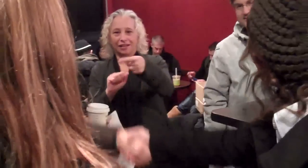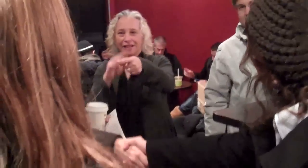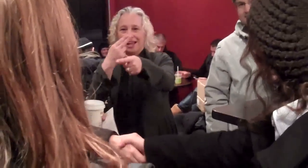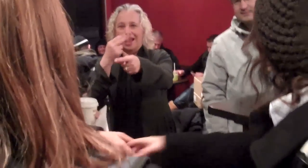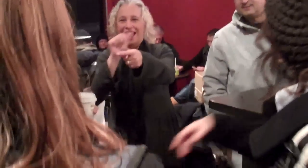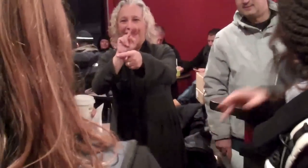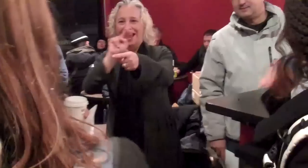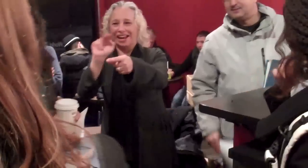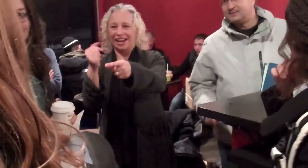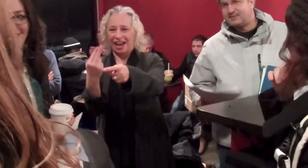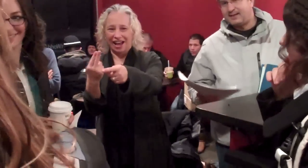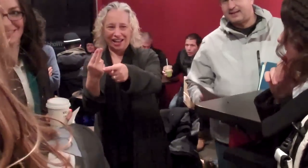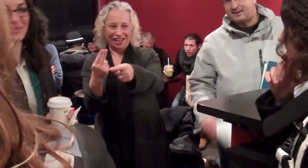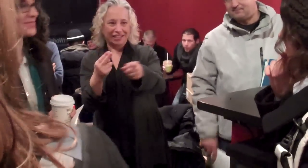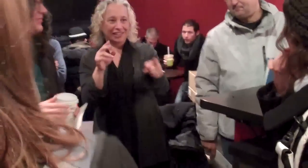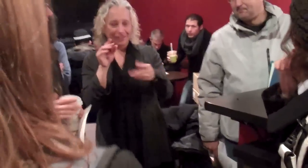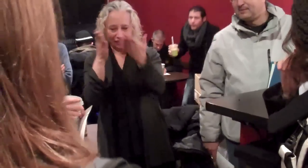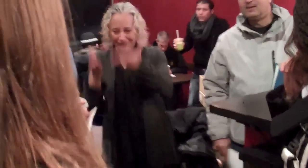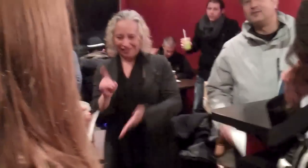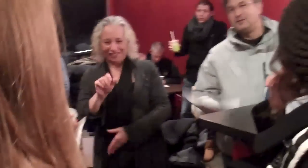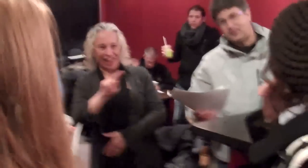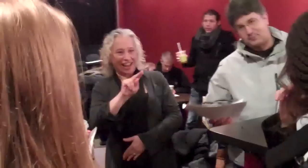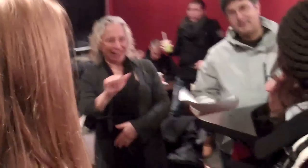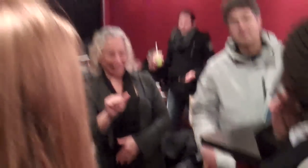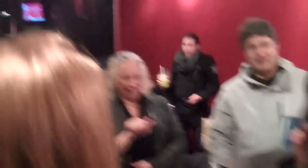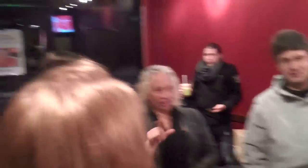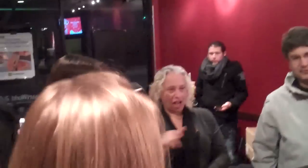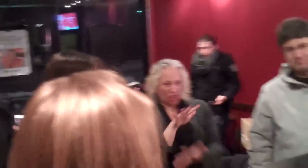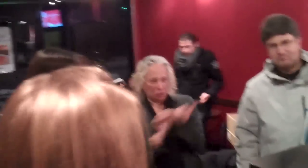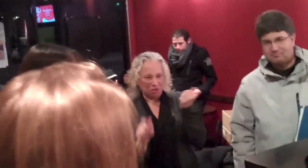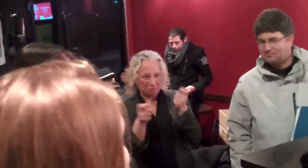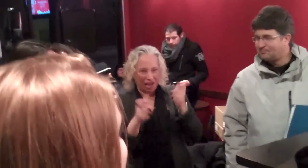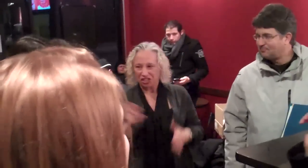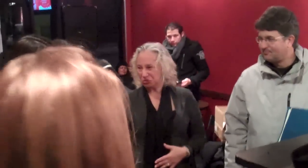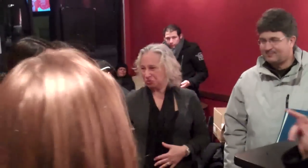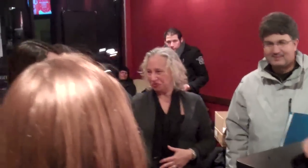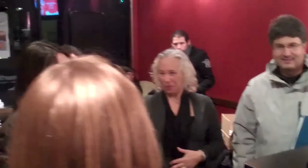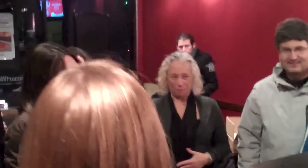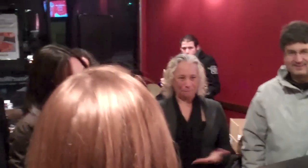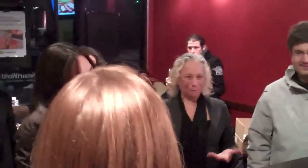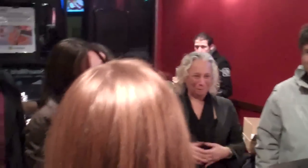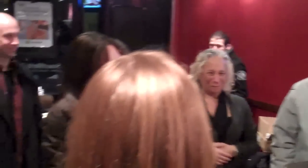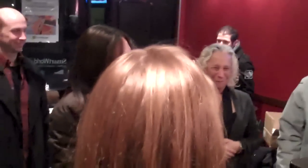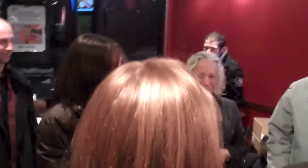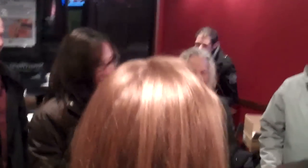Diana, this is Maya, and Hannah. Diana. The other mean manager.